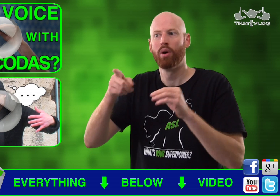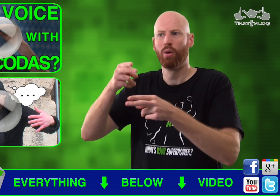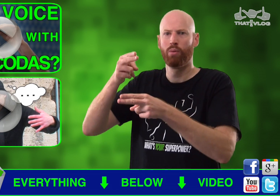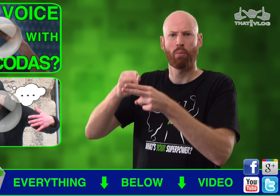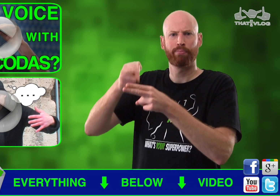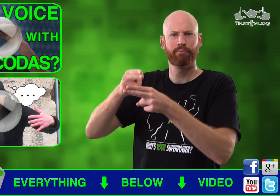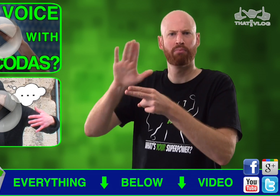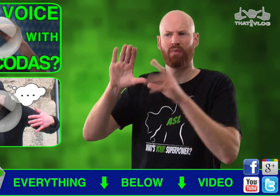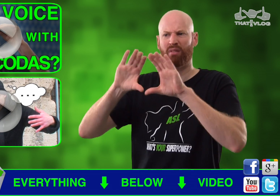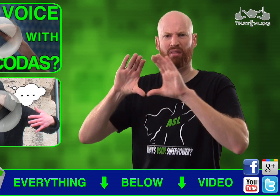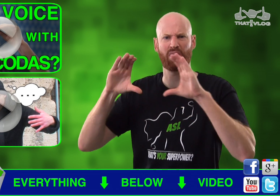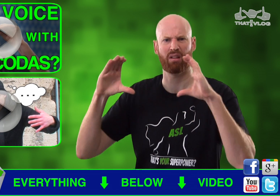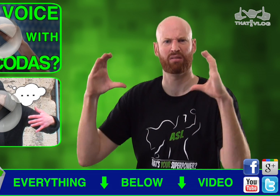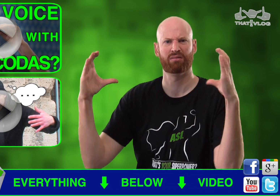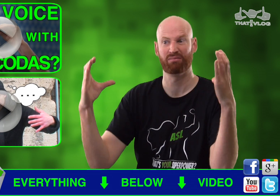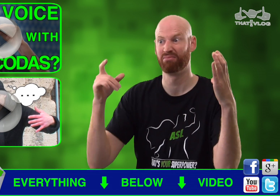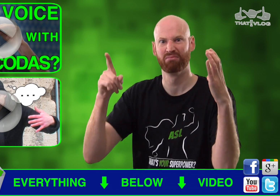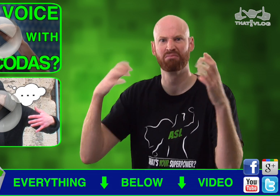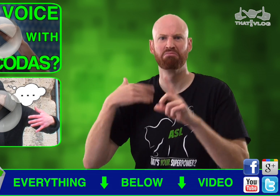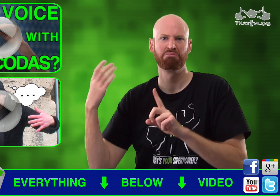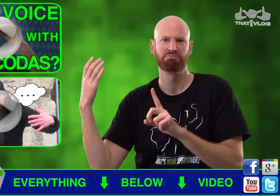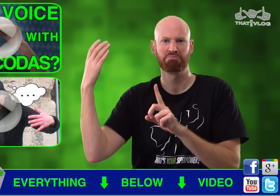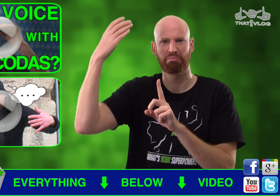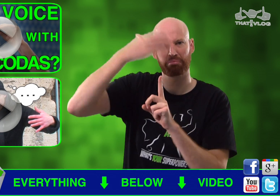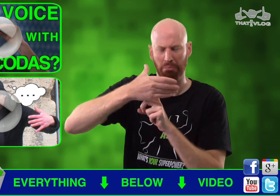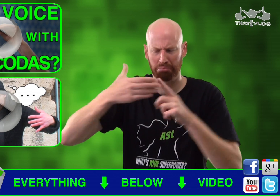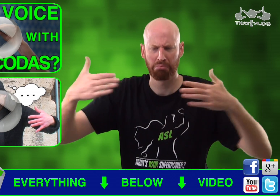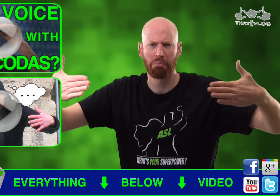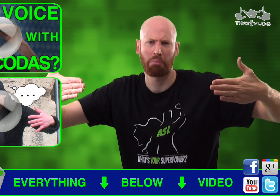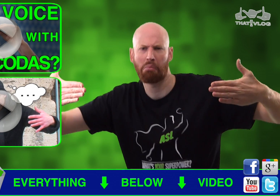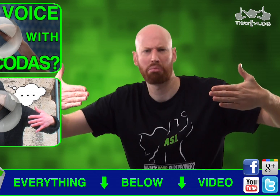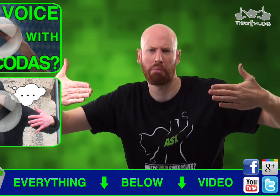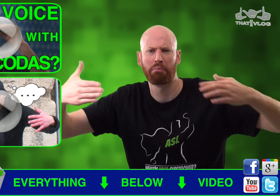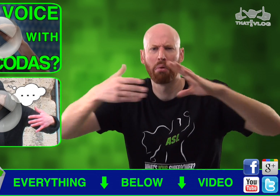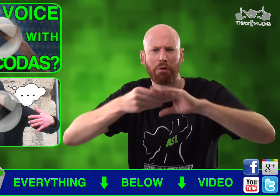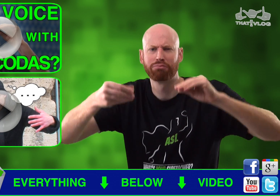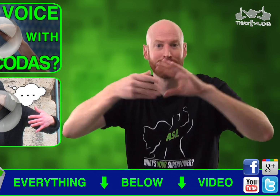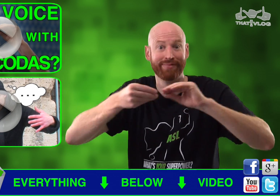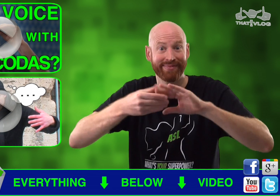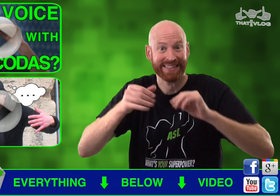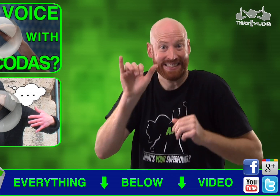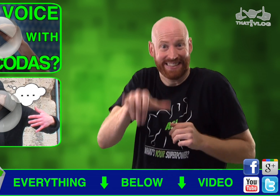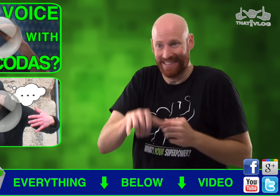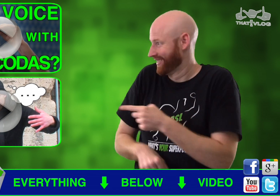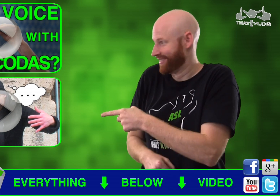talking about Rome's Colosseum? I did a vlog where I personified the Colosseum and if you'd like to see that